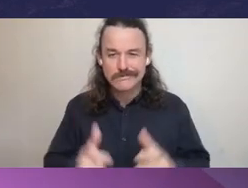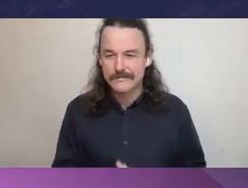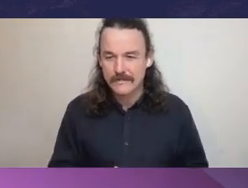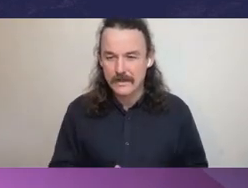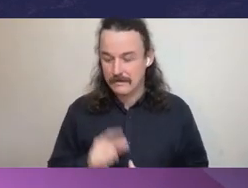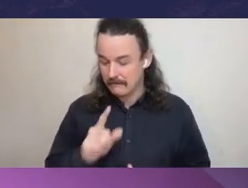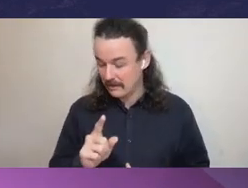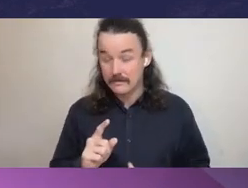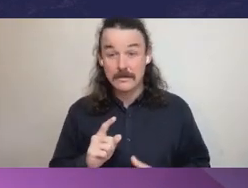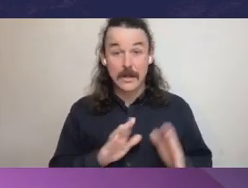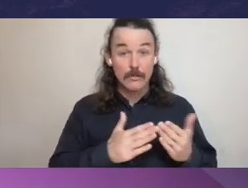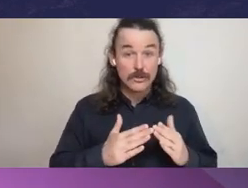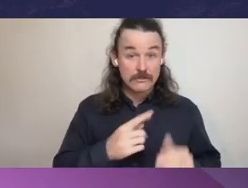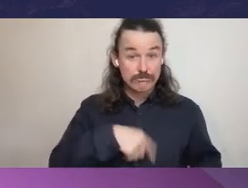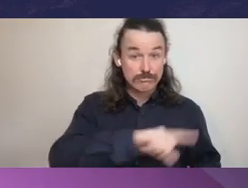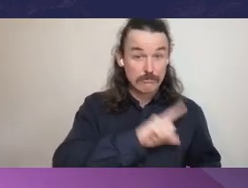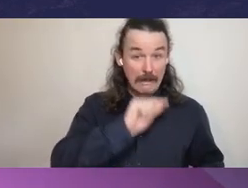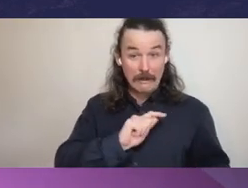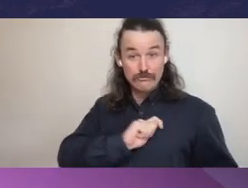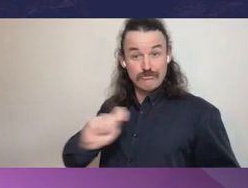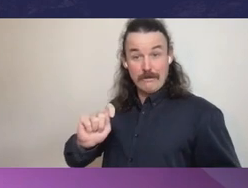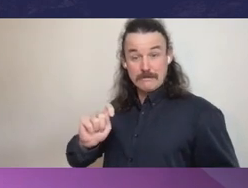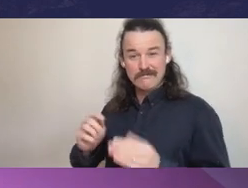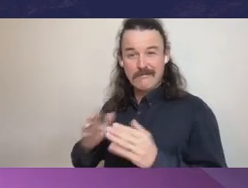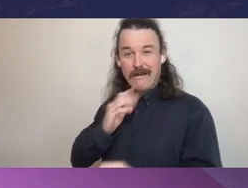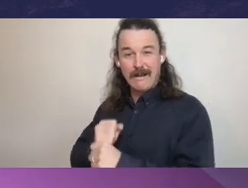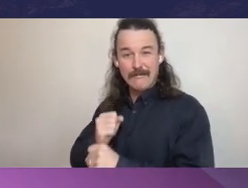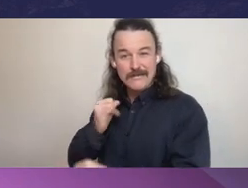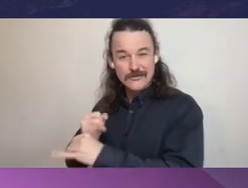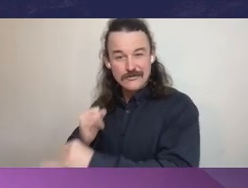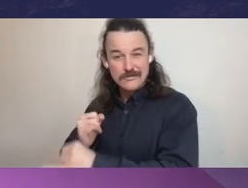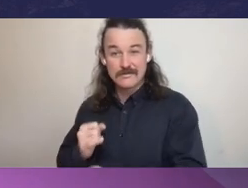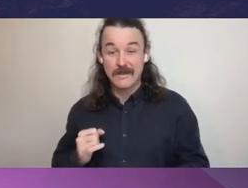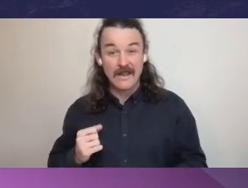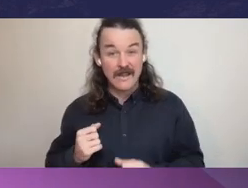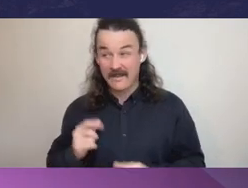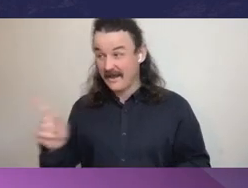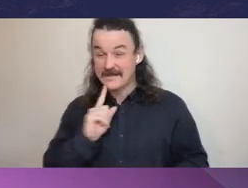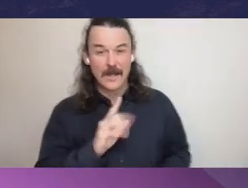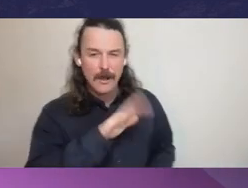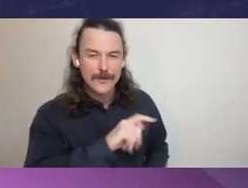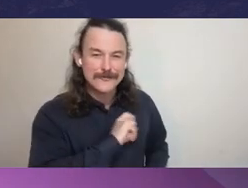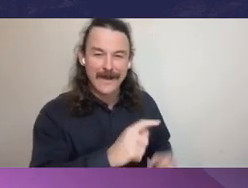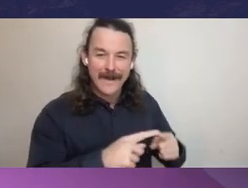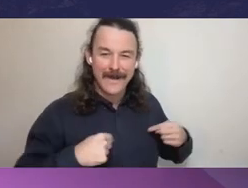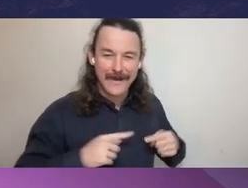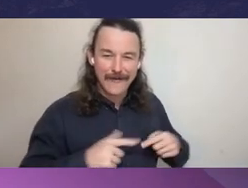is it enough for public officials to simply say, ‘trust us, we’re the government’? Ombudsman Glass: No is the short answer to that question.